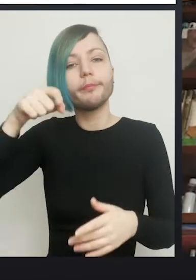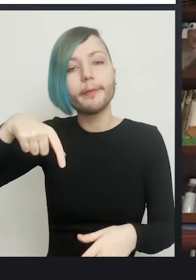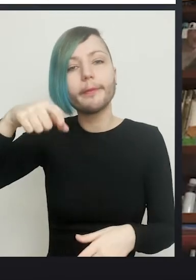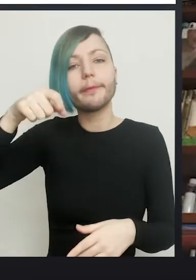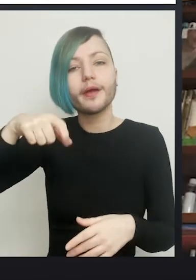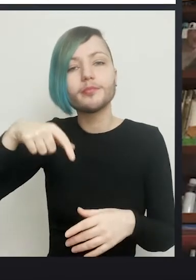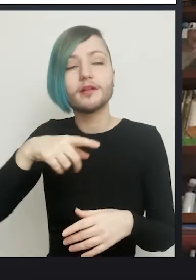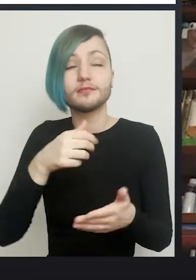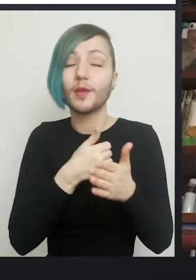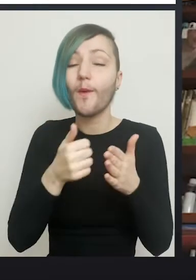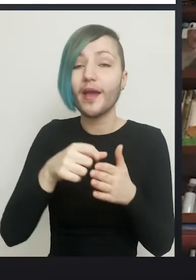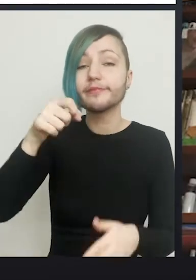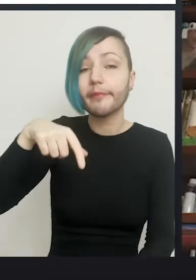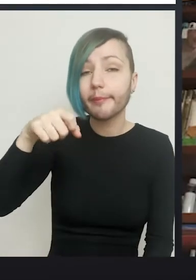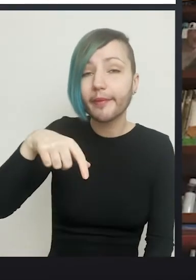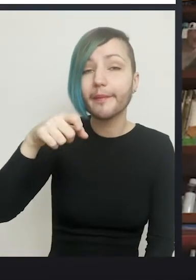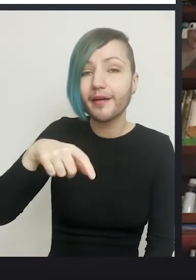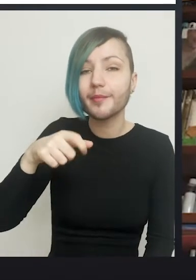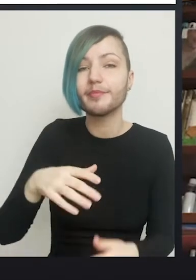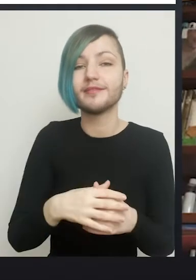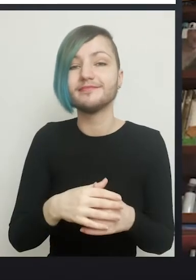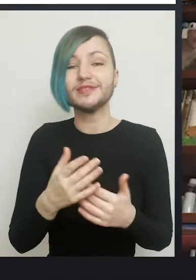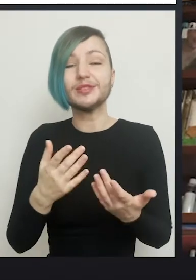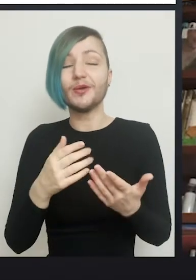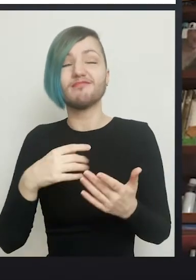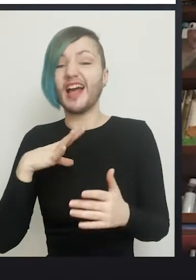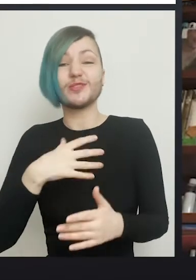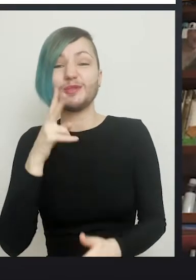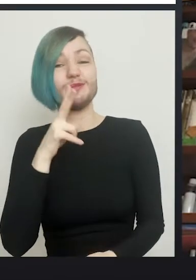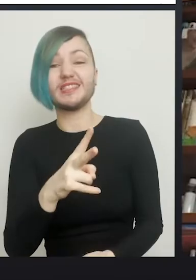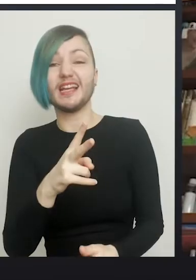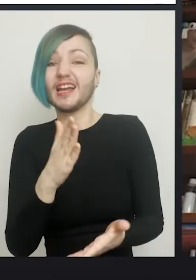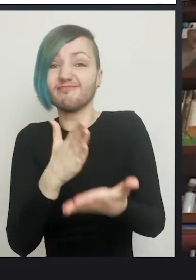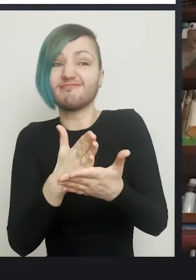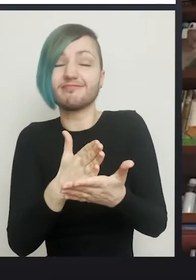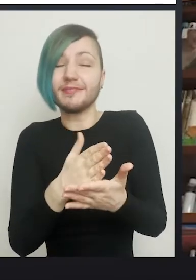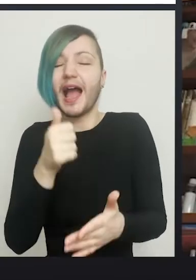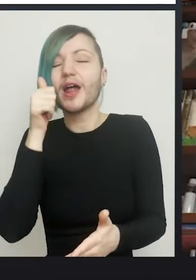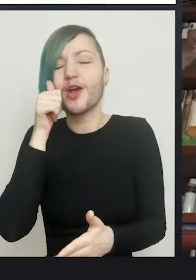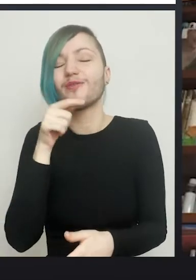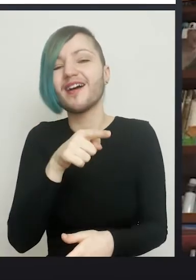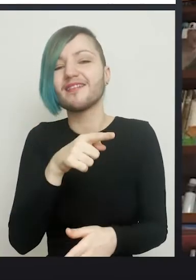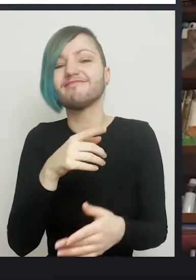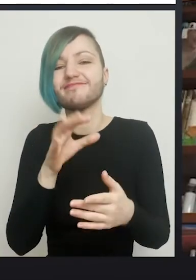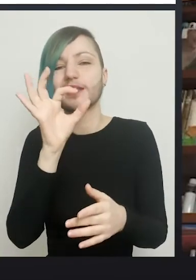Almost without looking at them, without examining, I know that they're going to have a stenosis there, a narrowing of the skin. Right.